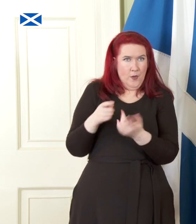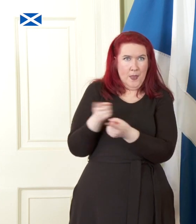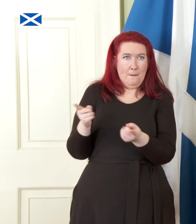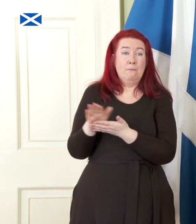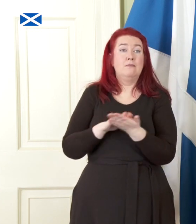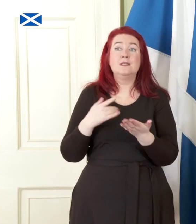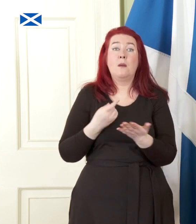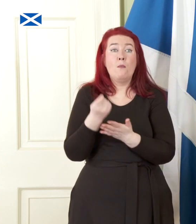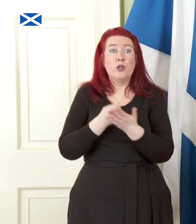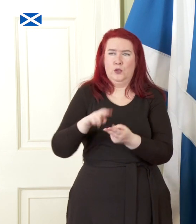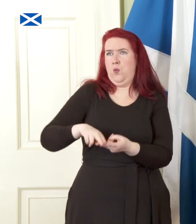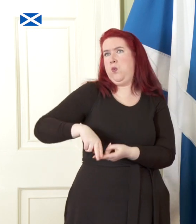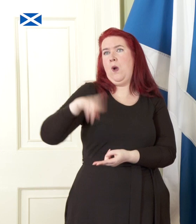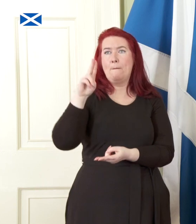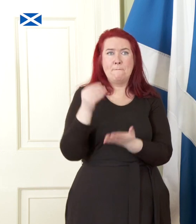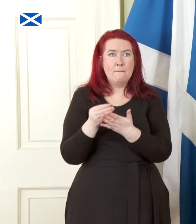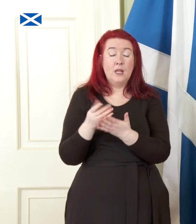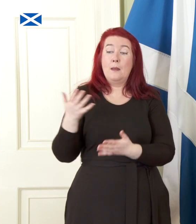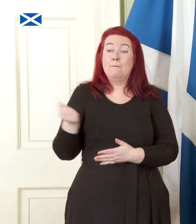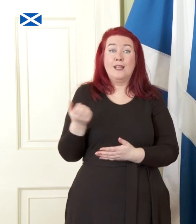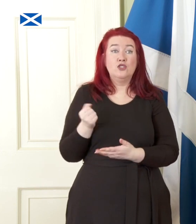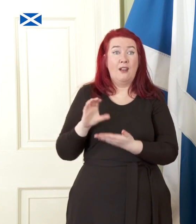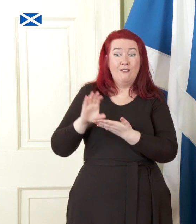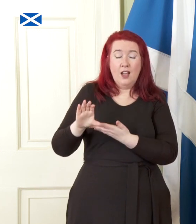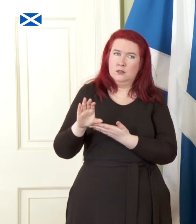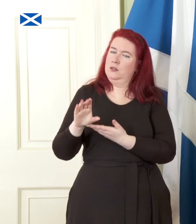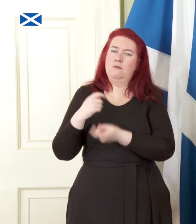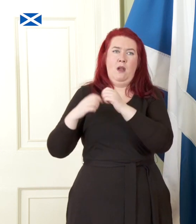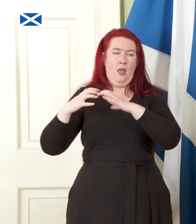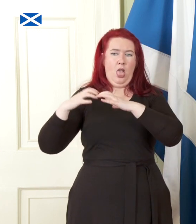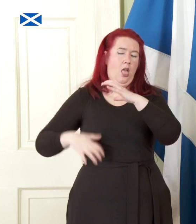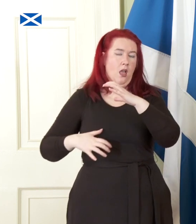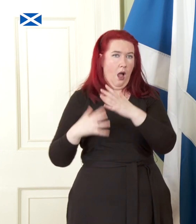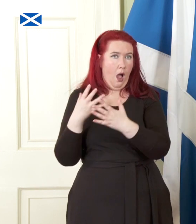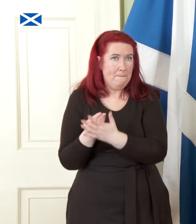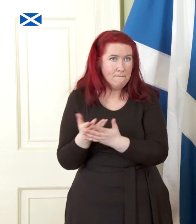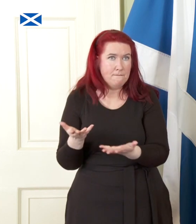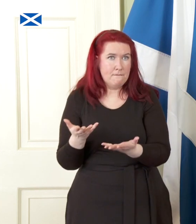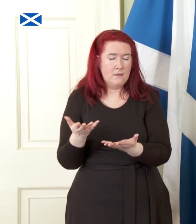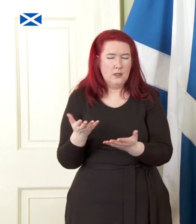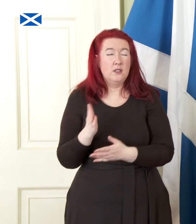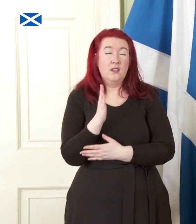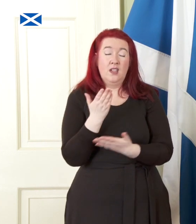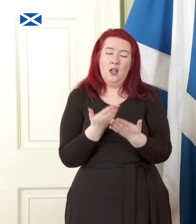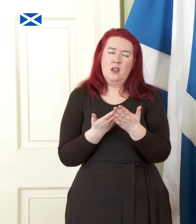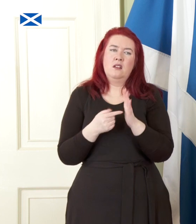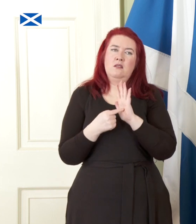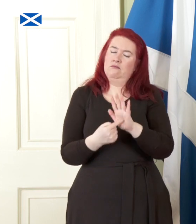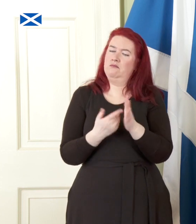the roof and brought pension funds to the brink of collapse. It is now very clear that we also